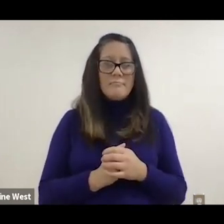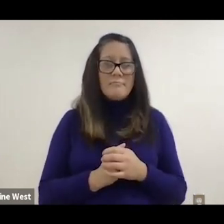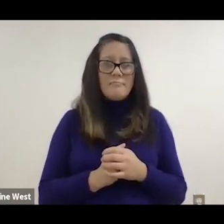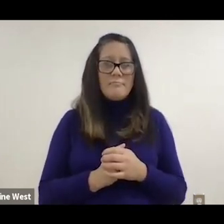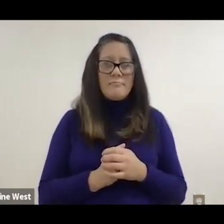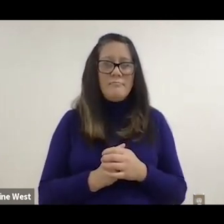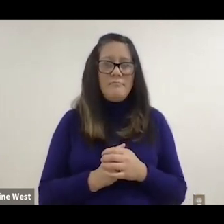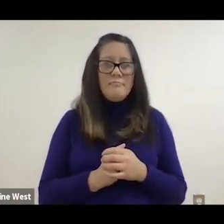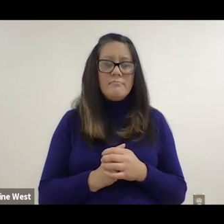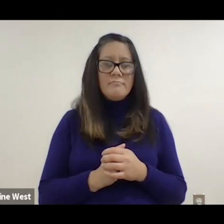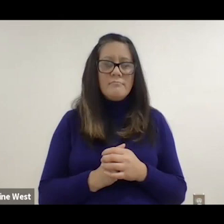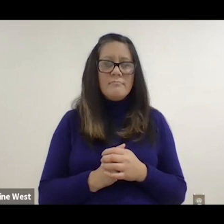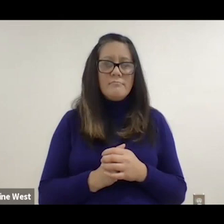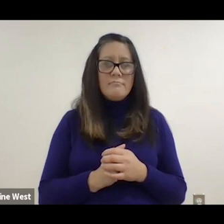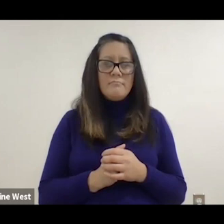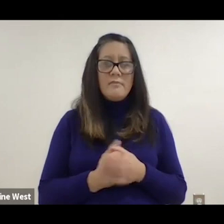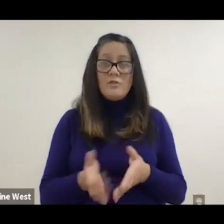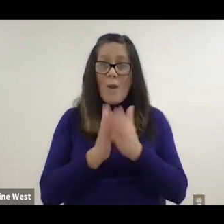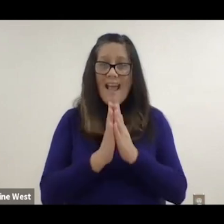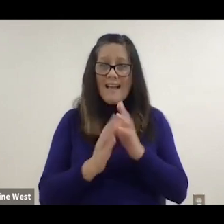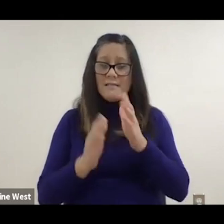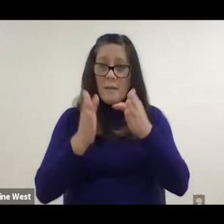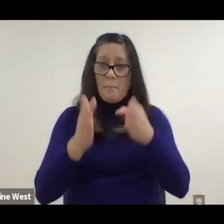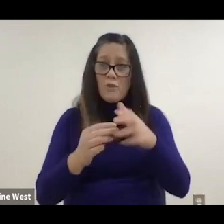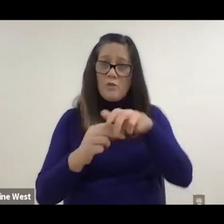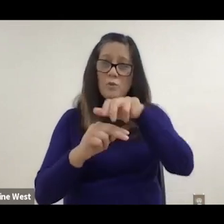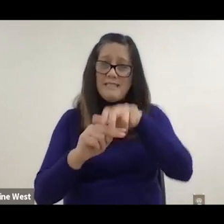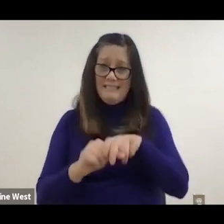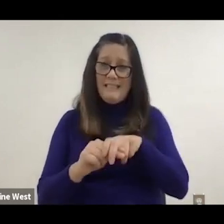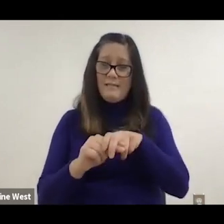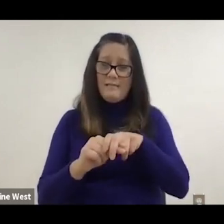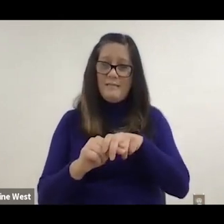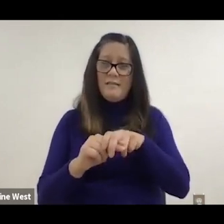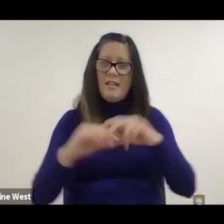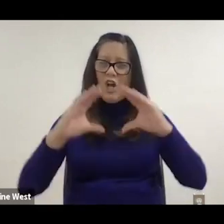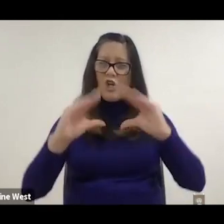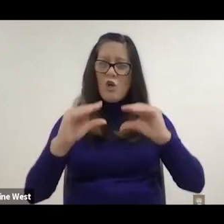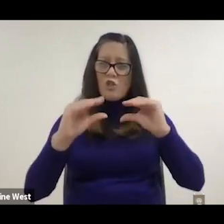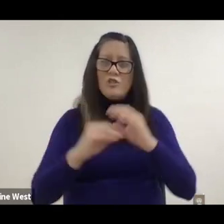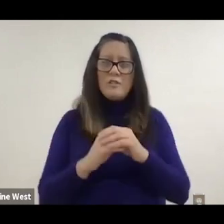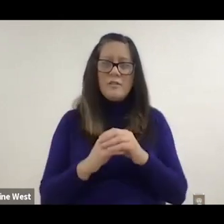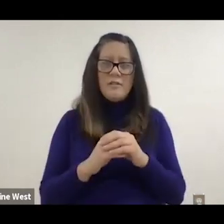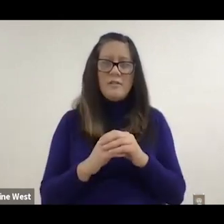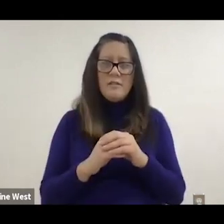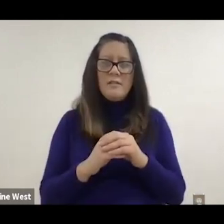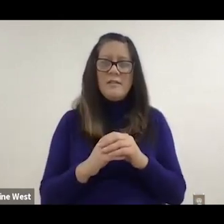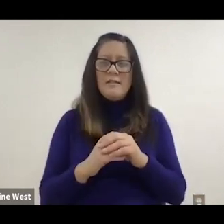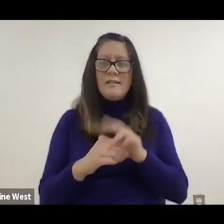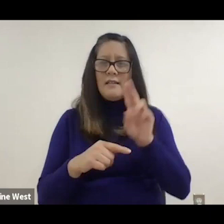But so we had a person sit on it and then we use the standard. So offloading algorithm which